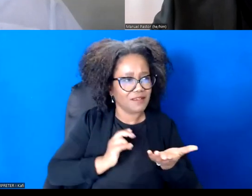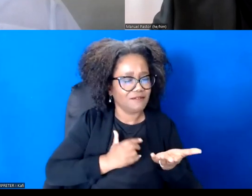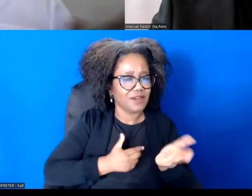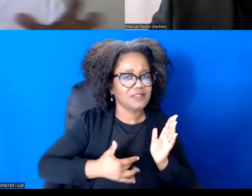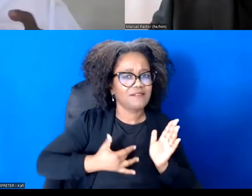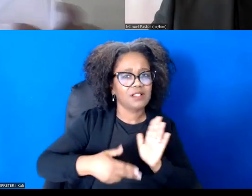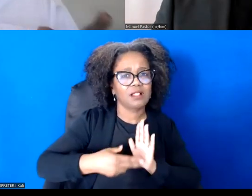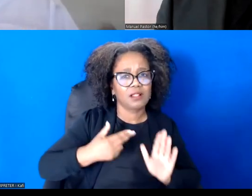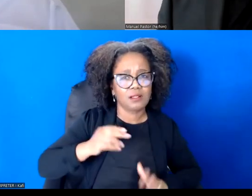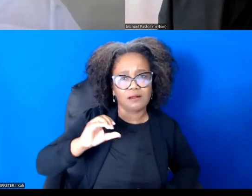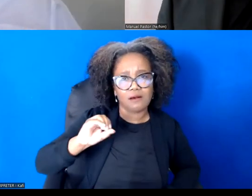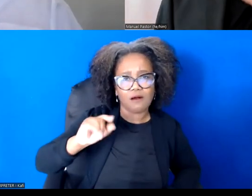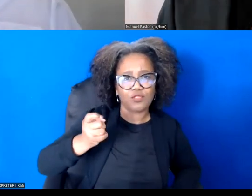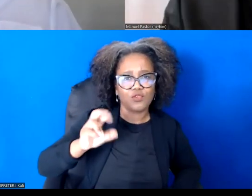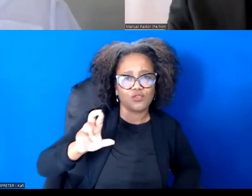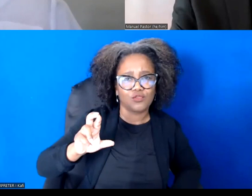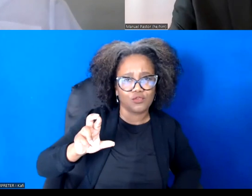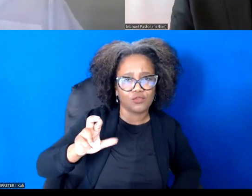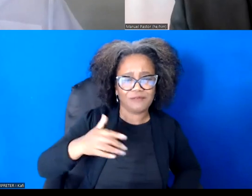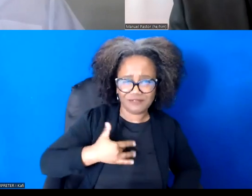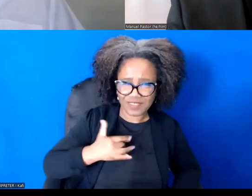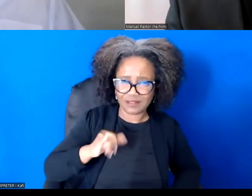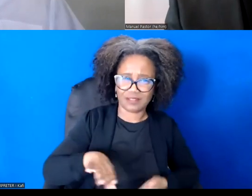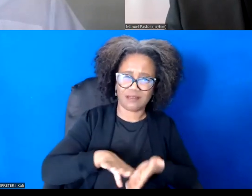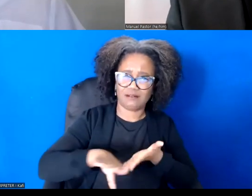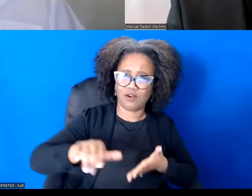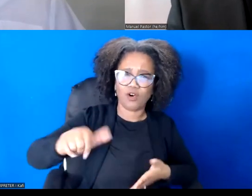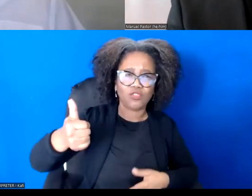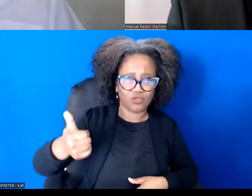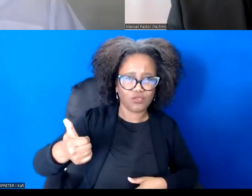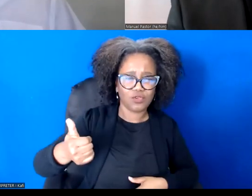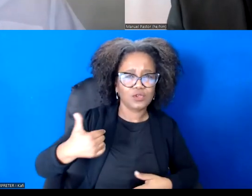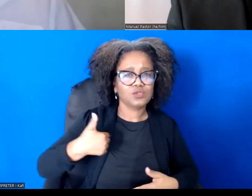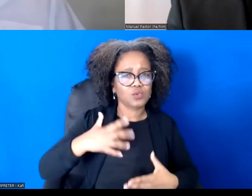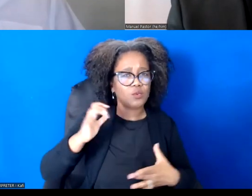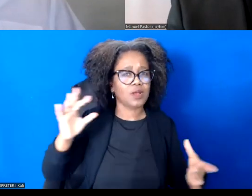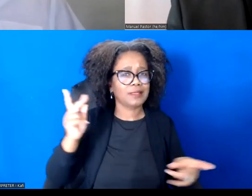And I think the work that all of us are doing and sort of work as you can do a menu of